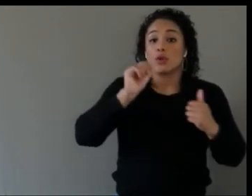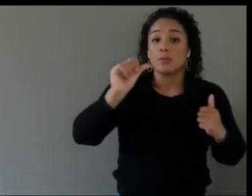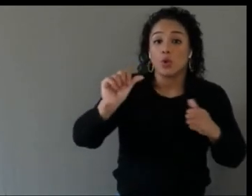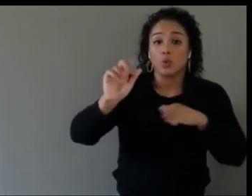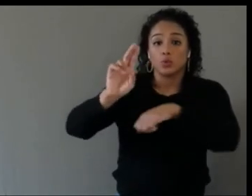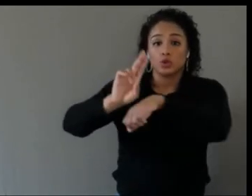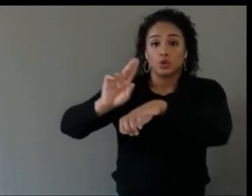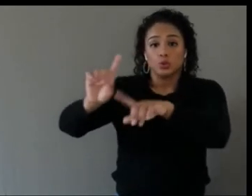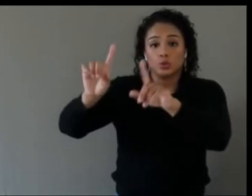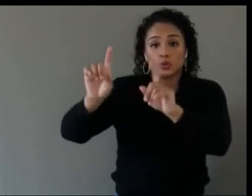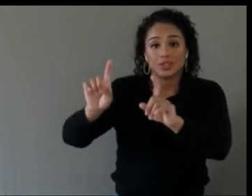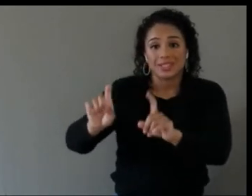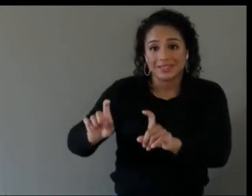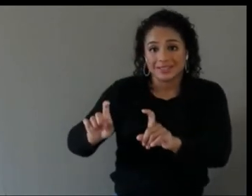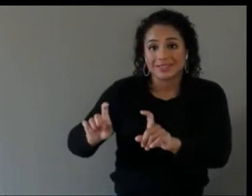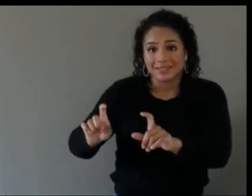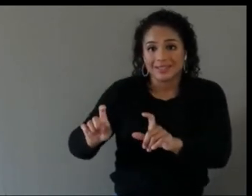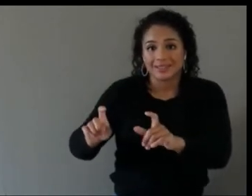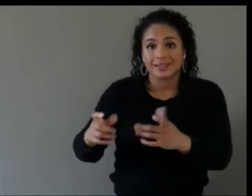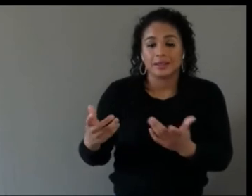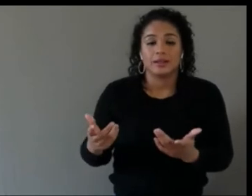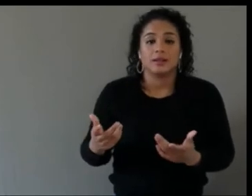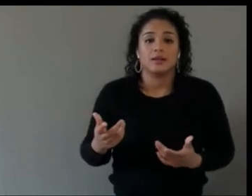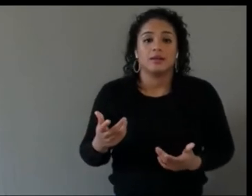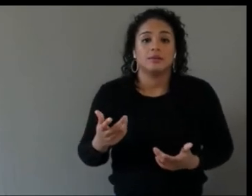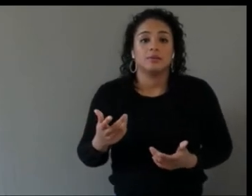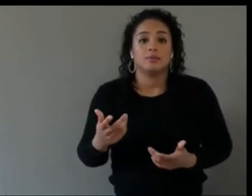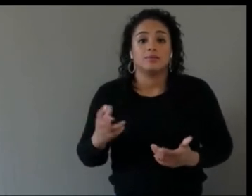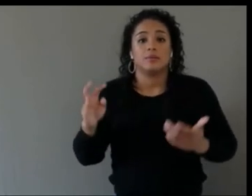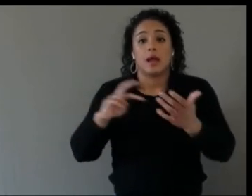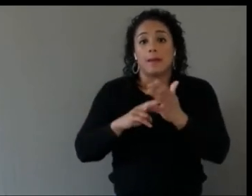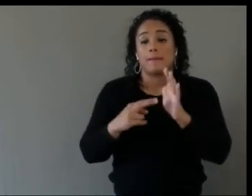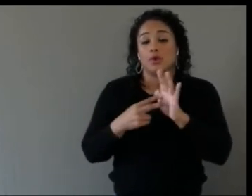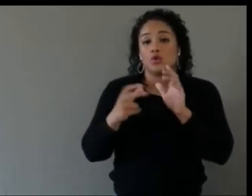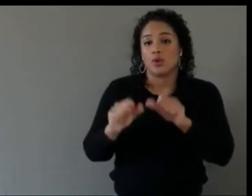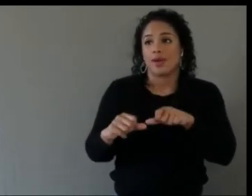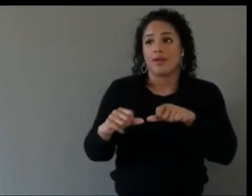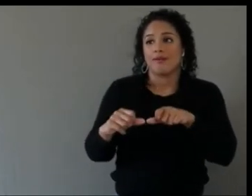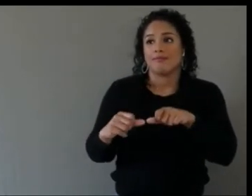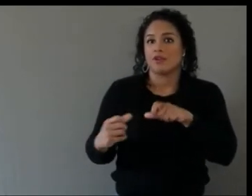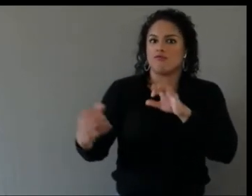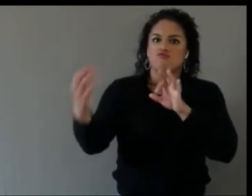know, you can get so much feedback just from like the motion control movements, you can